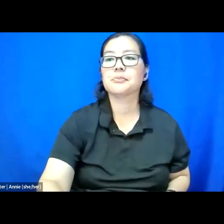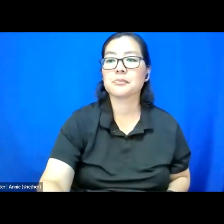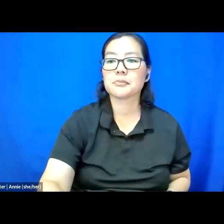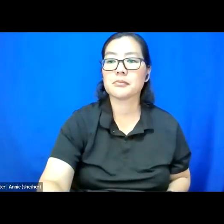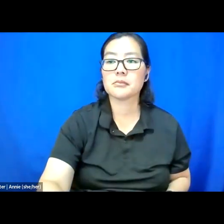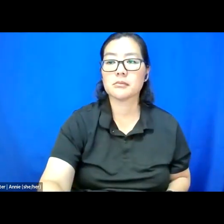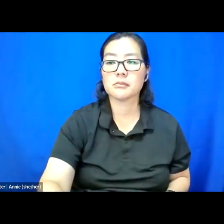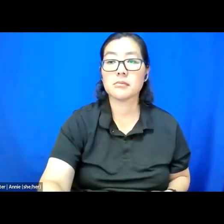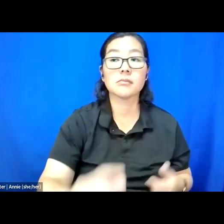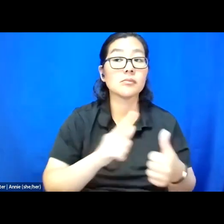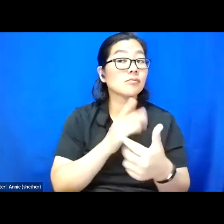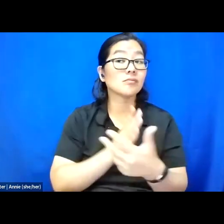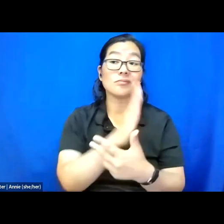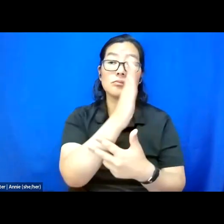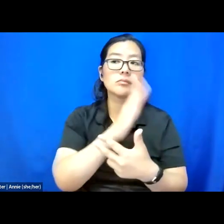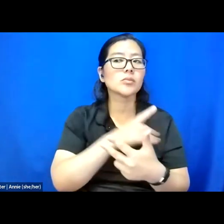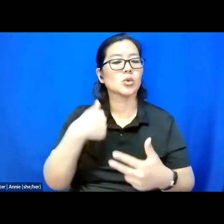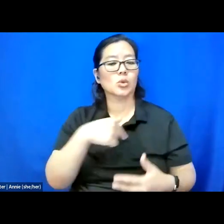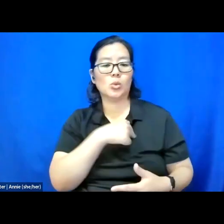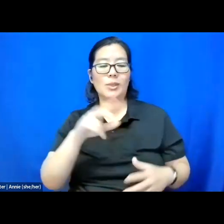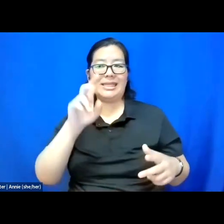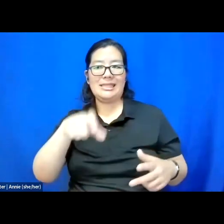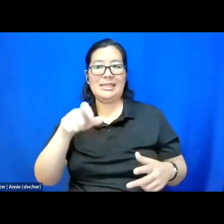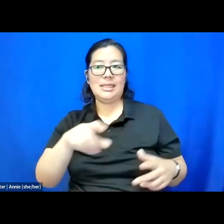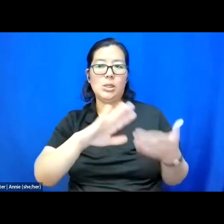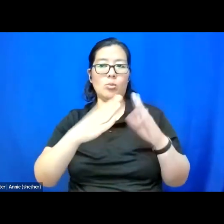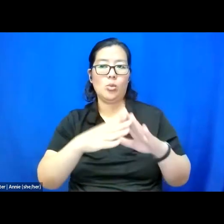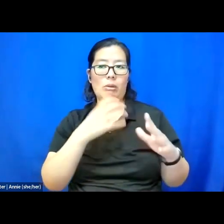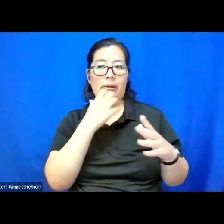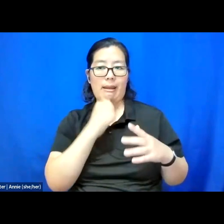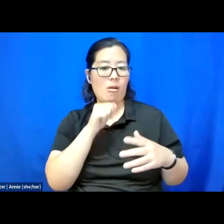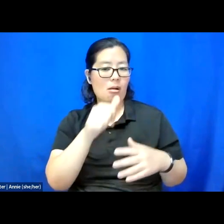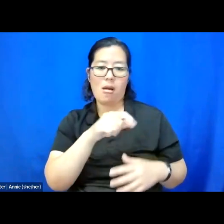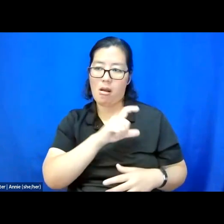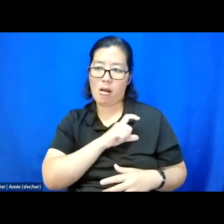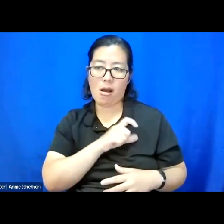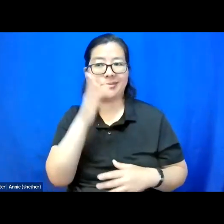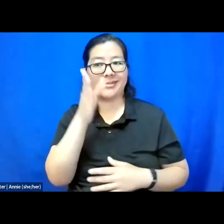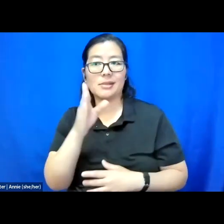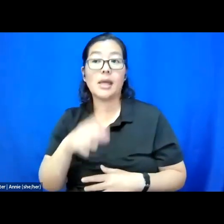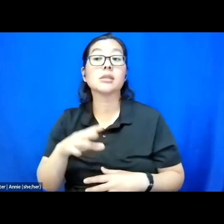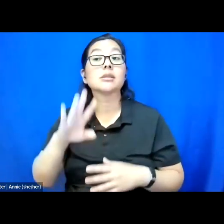One, the first part is we need community care, not cops. Being sick is not a crime.